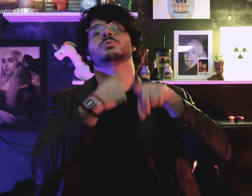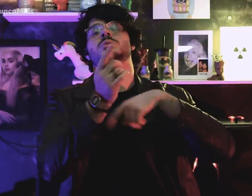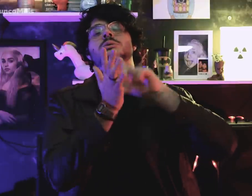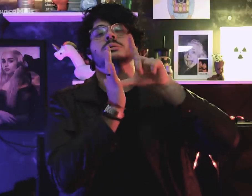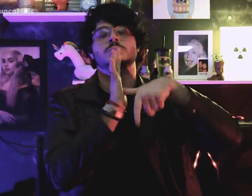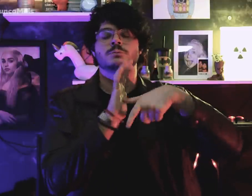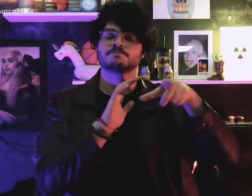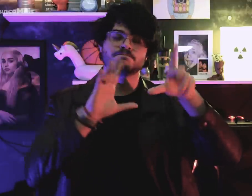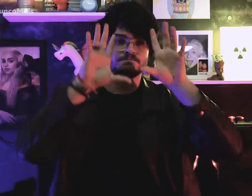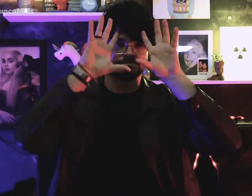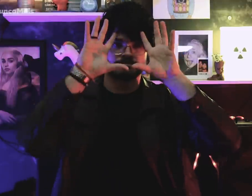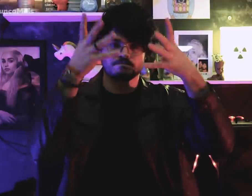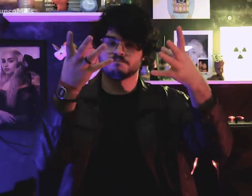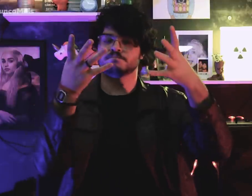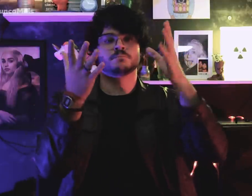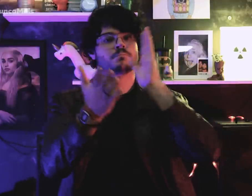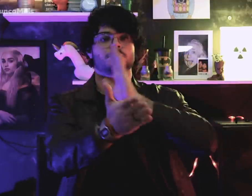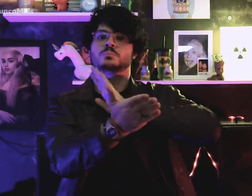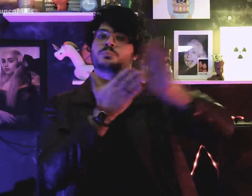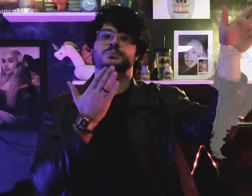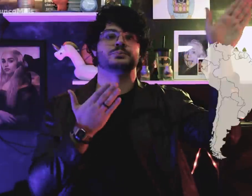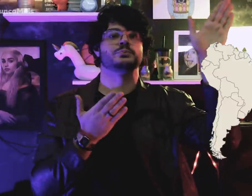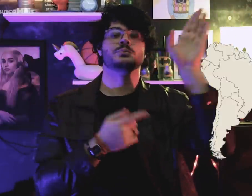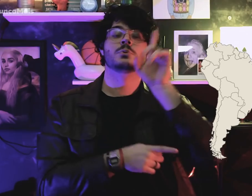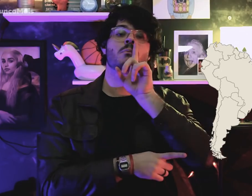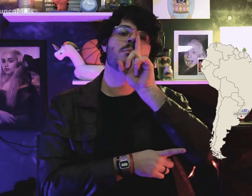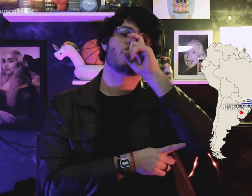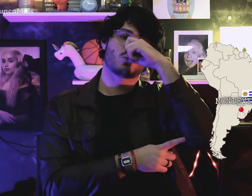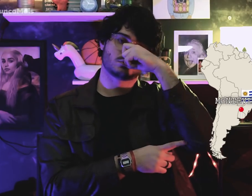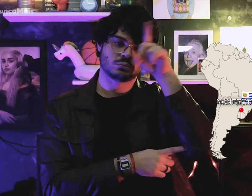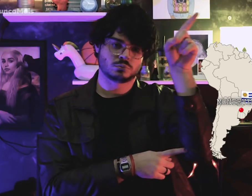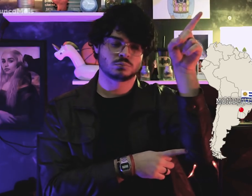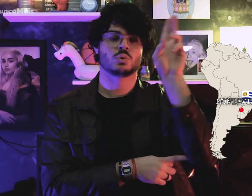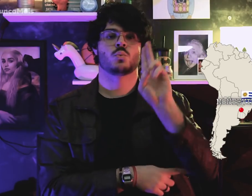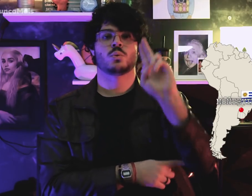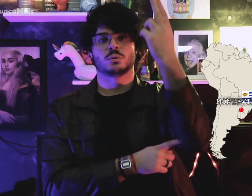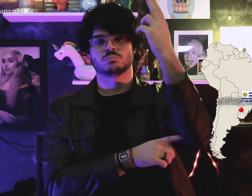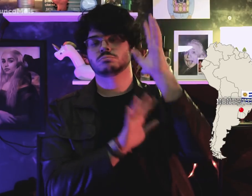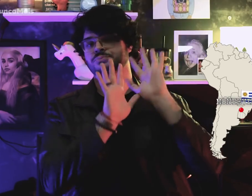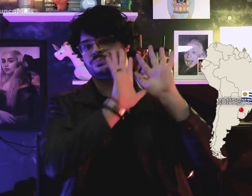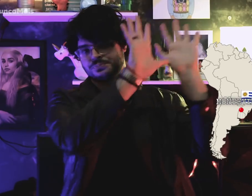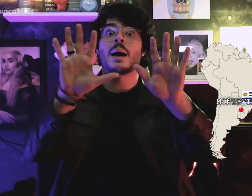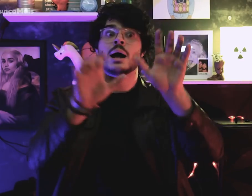then decided to go to Montevideo, Uruguay.